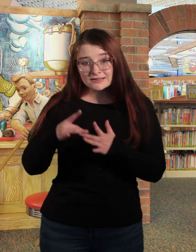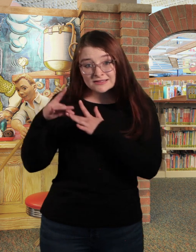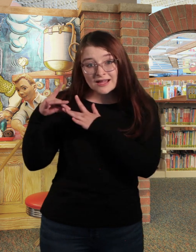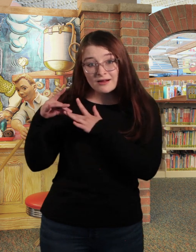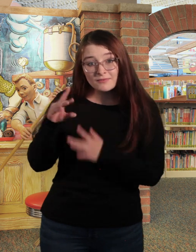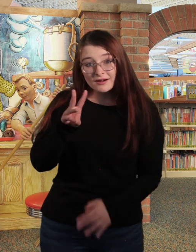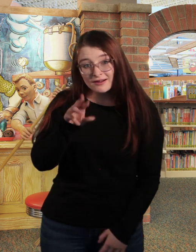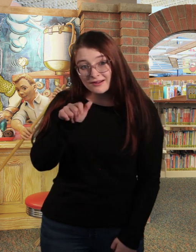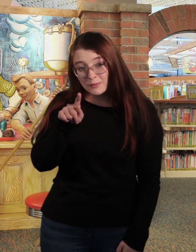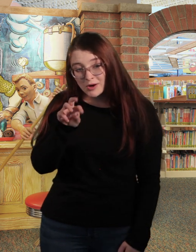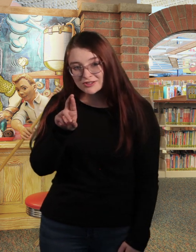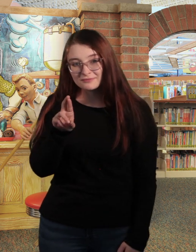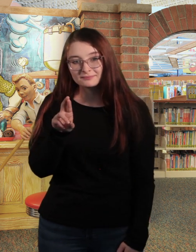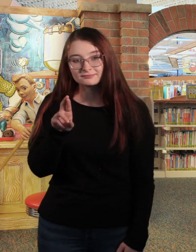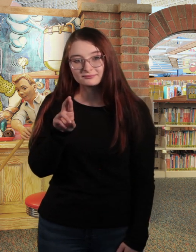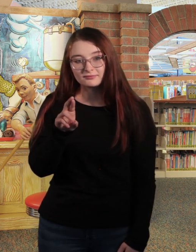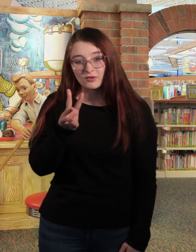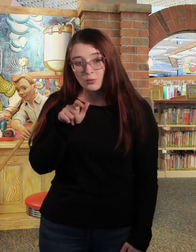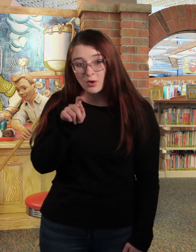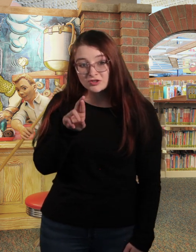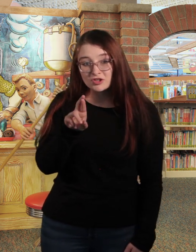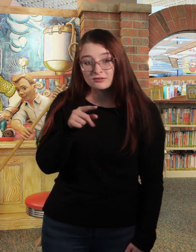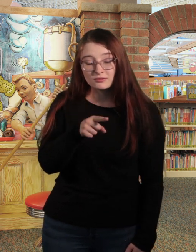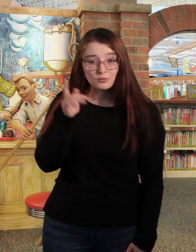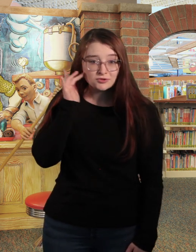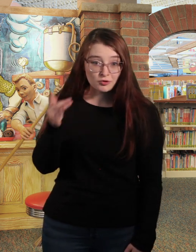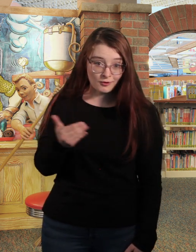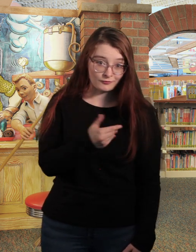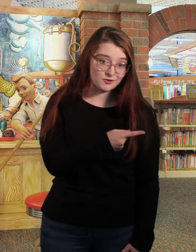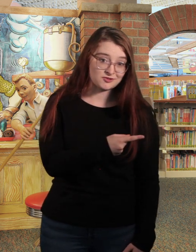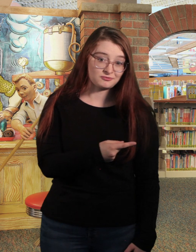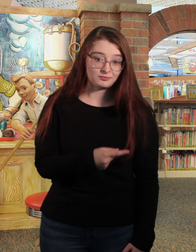Except Walter. Walter was a goldfish.